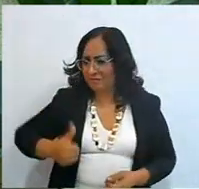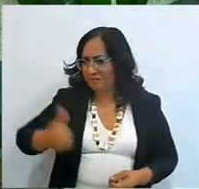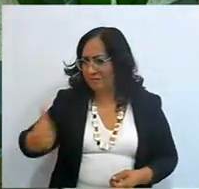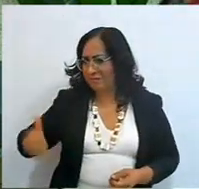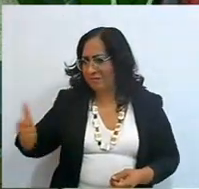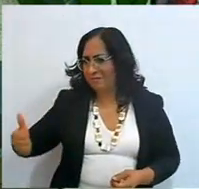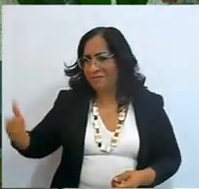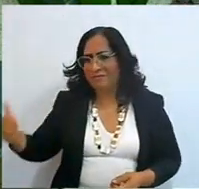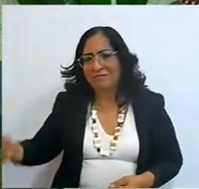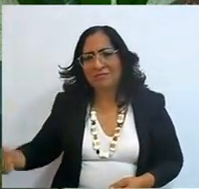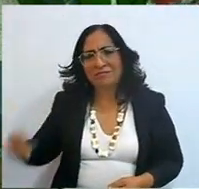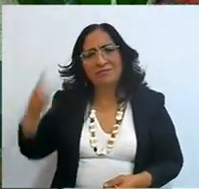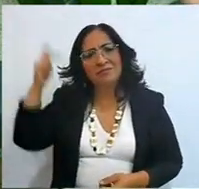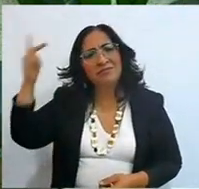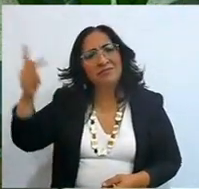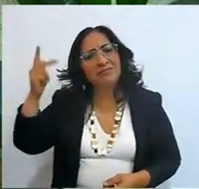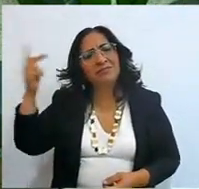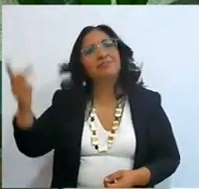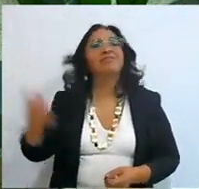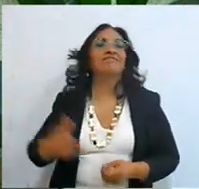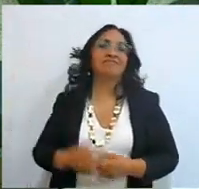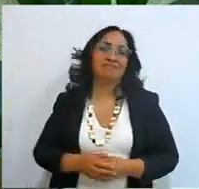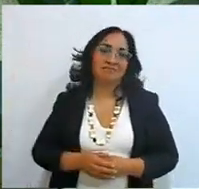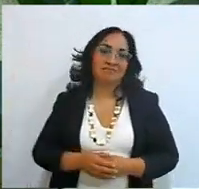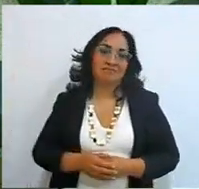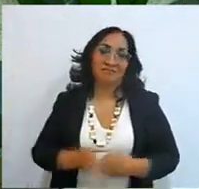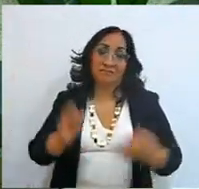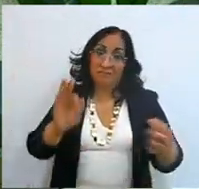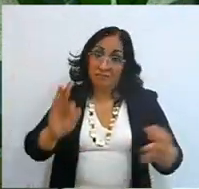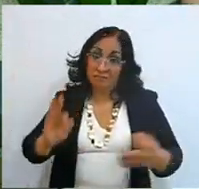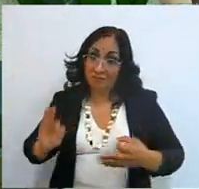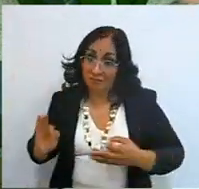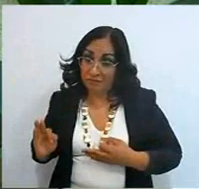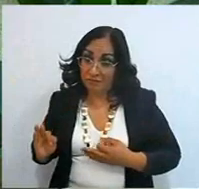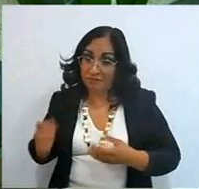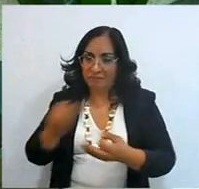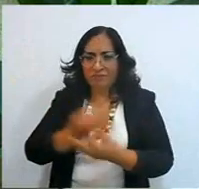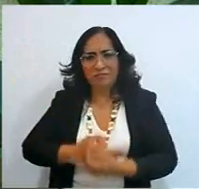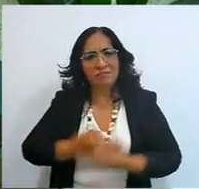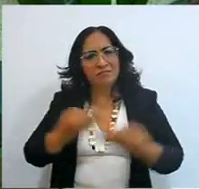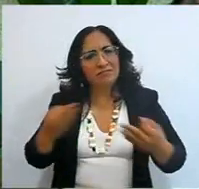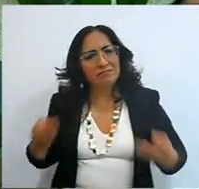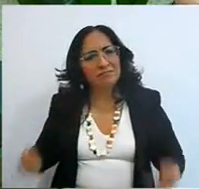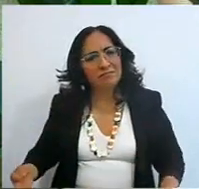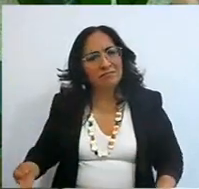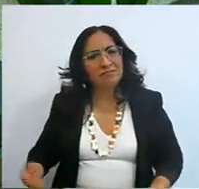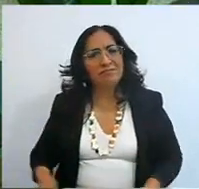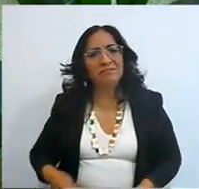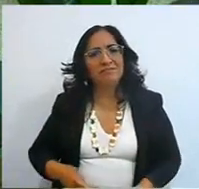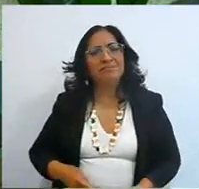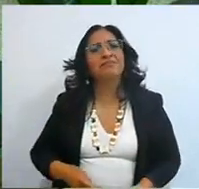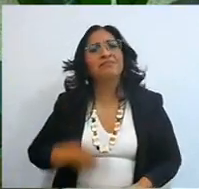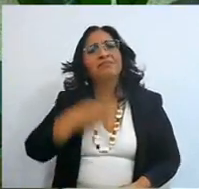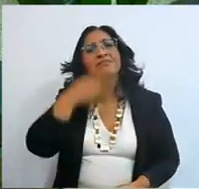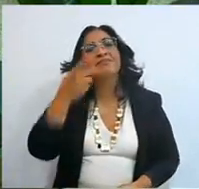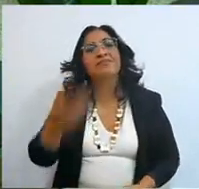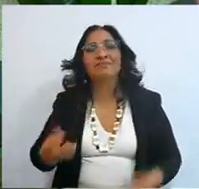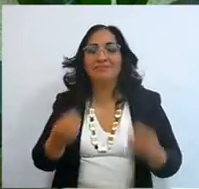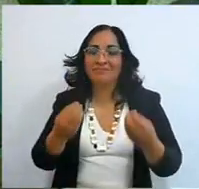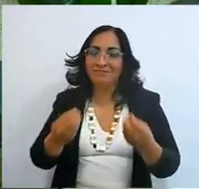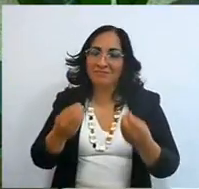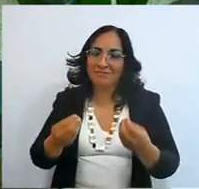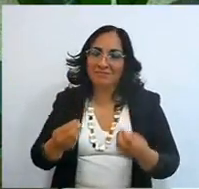The promised land, the one that has been talked about so much about the promised land, the tribes have already arrived,